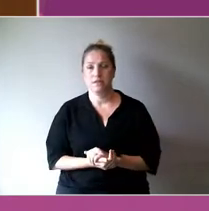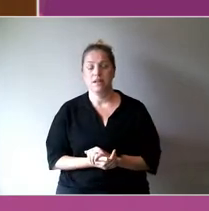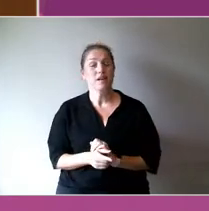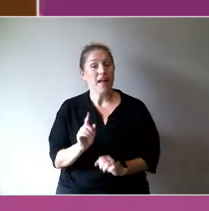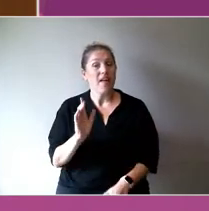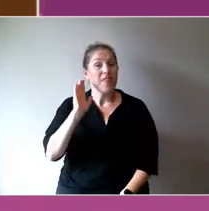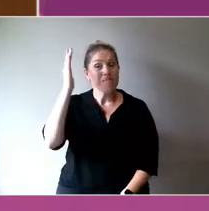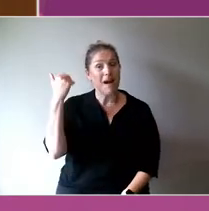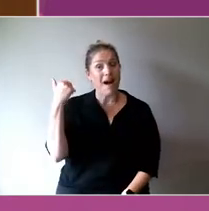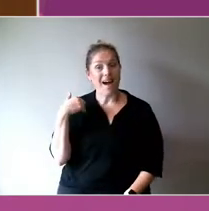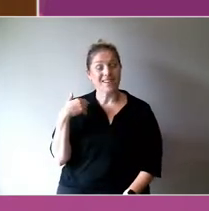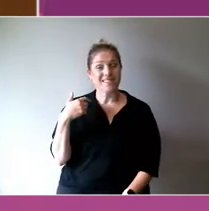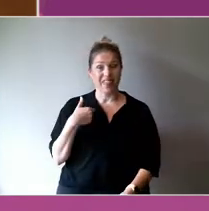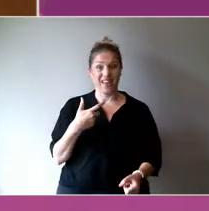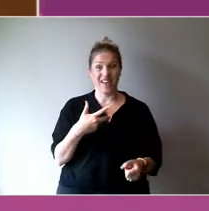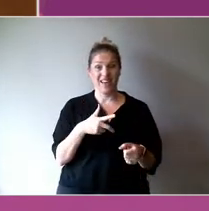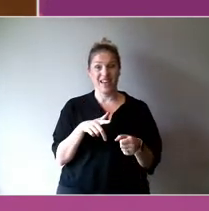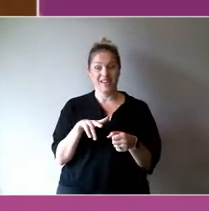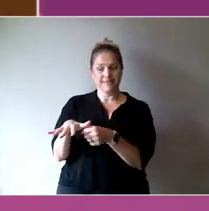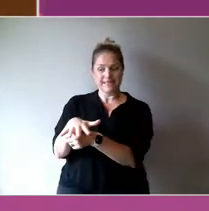It's been traditionally quite top down.